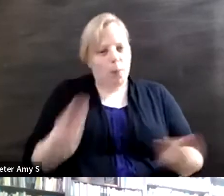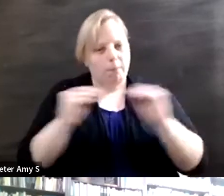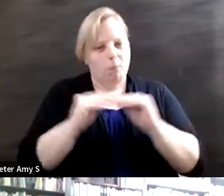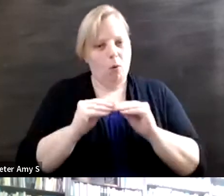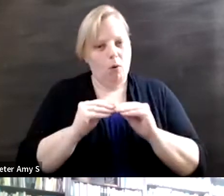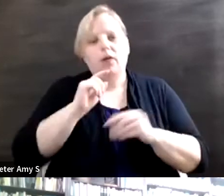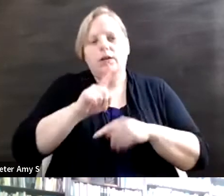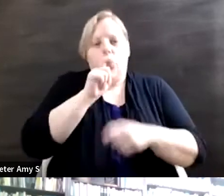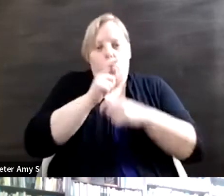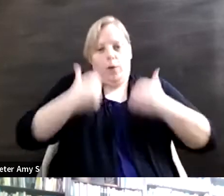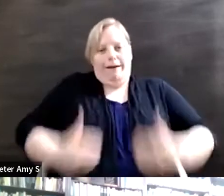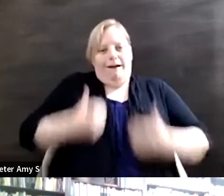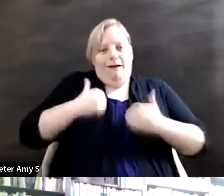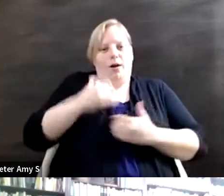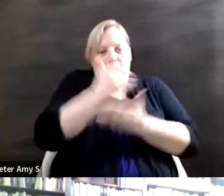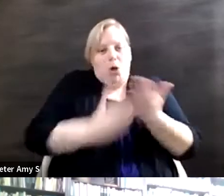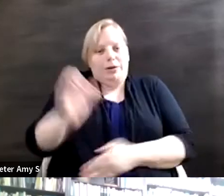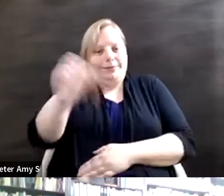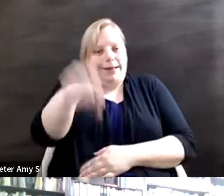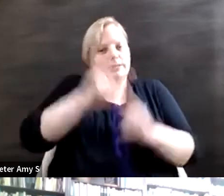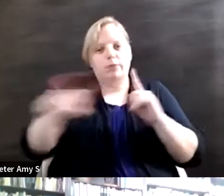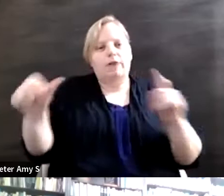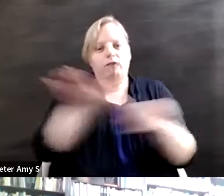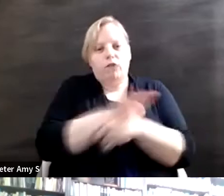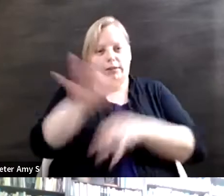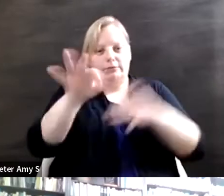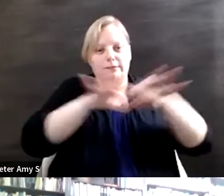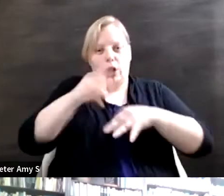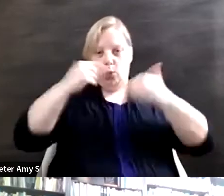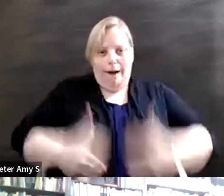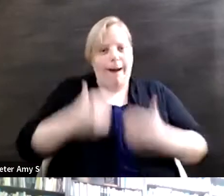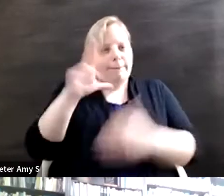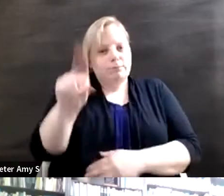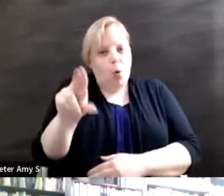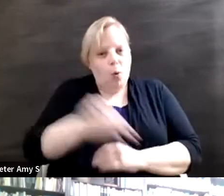not our all-defining factor and so I think there's this element of it's not just representation on